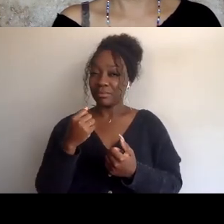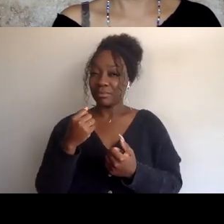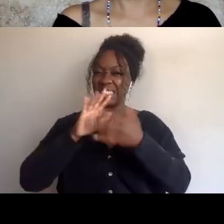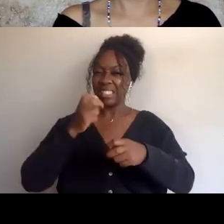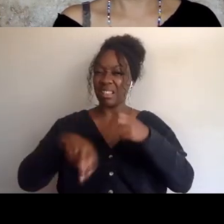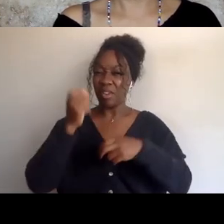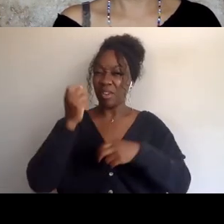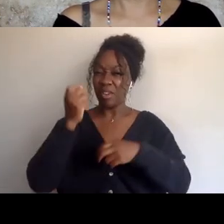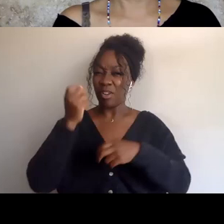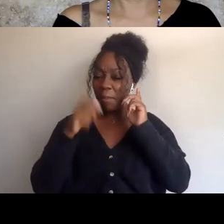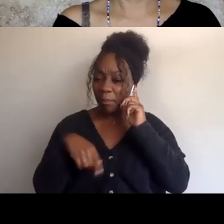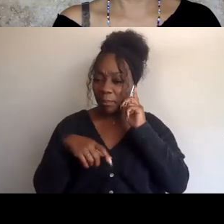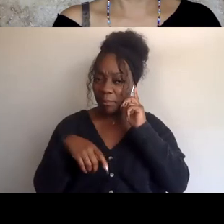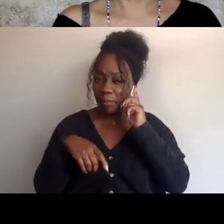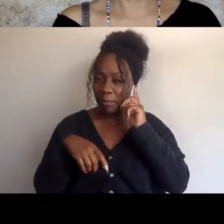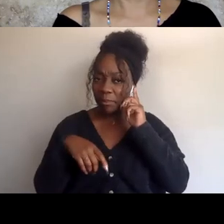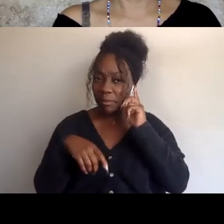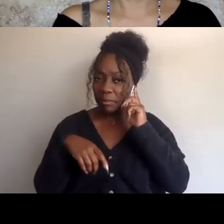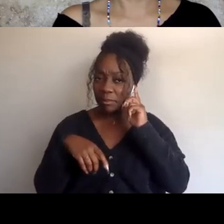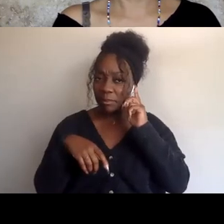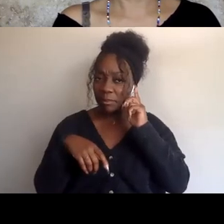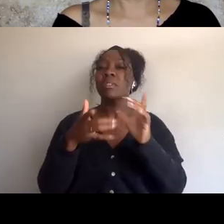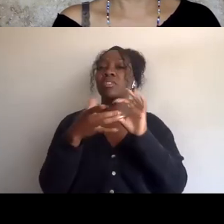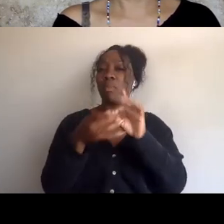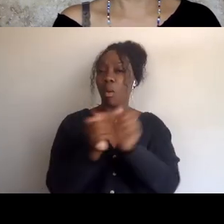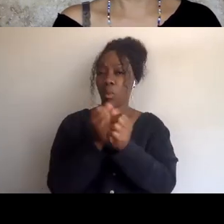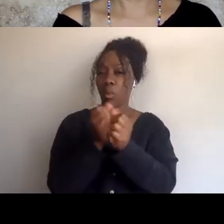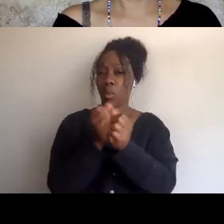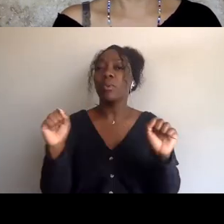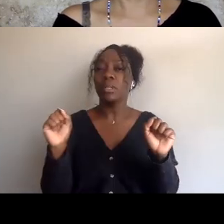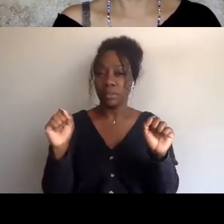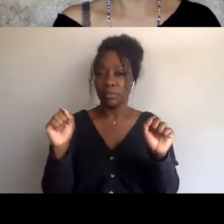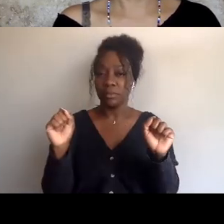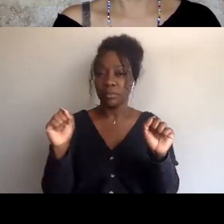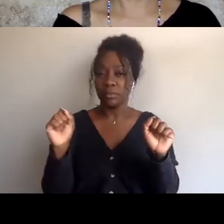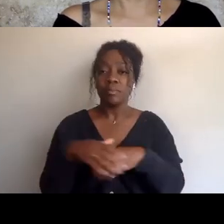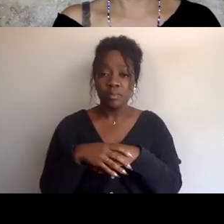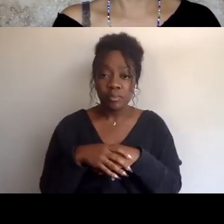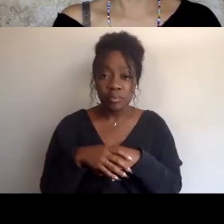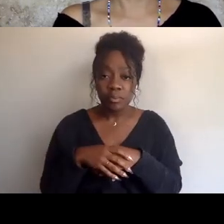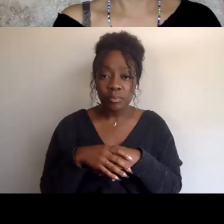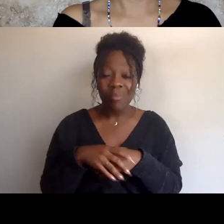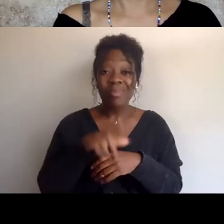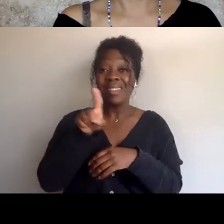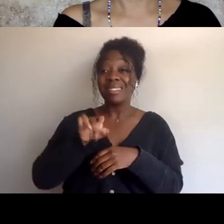The basis we say is the Balfour Declaration and the Zionists know it. The Zionism is certainly not a liberation movement,